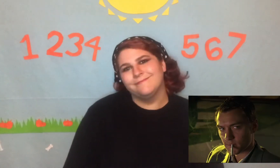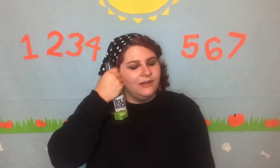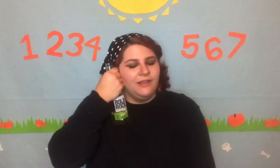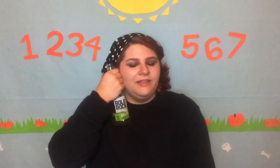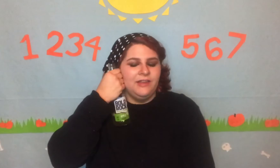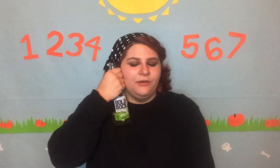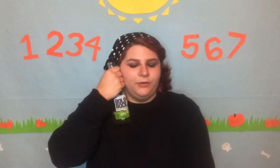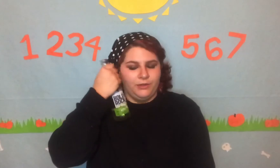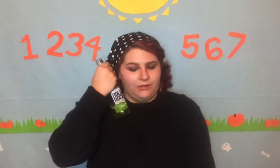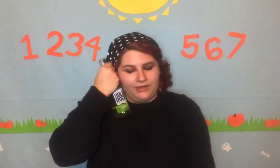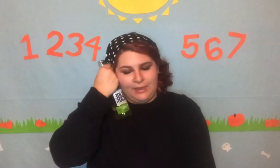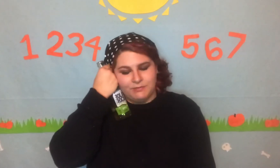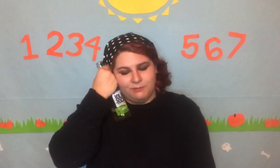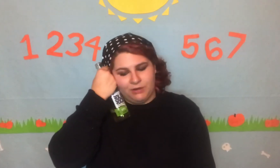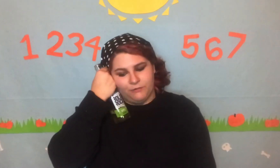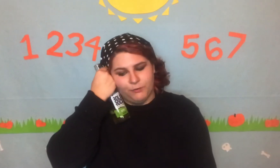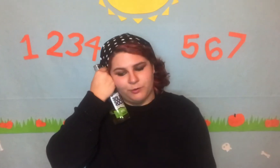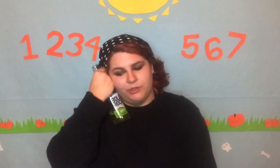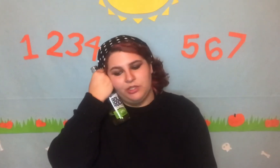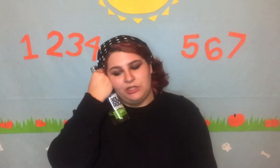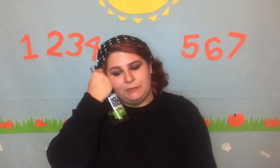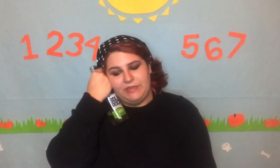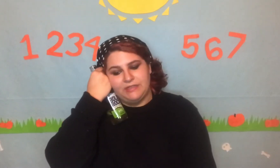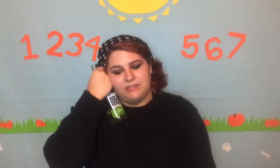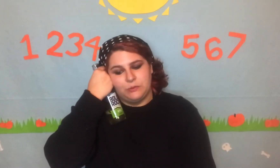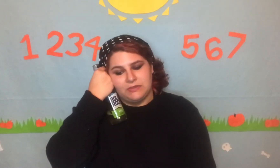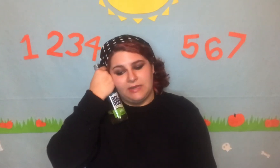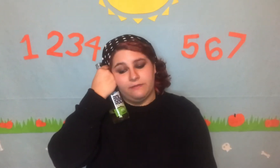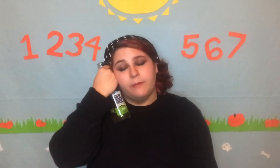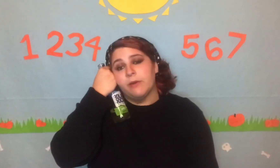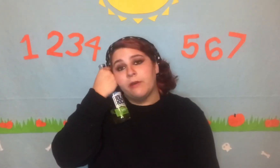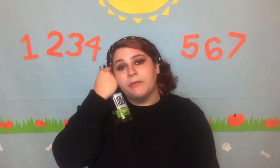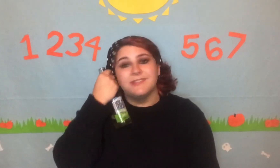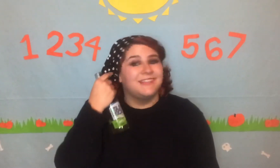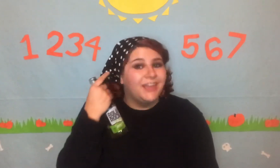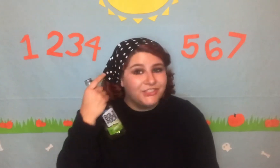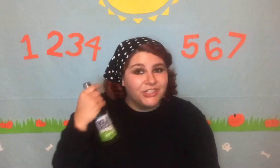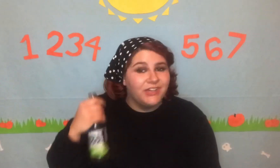I think I only thought Captain Marvel was really good, because it was like female representation